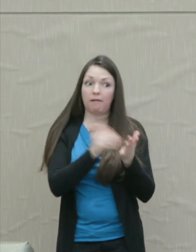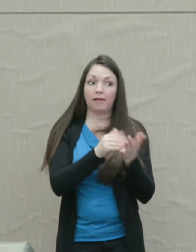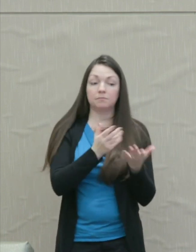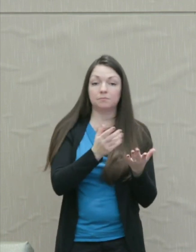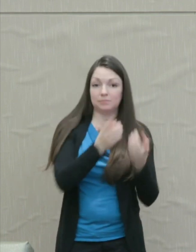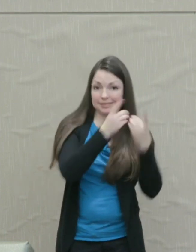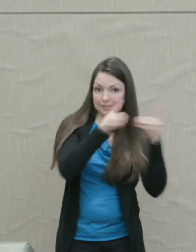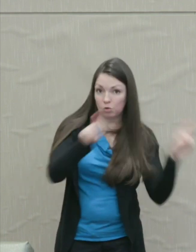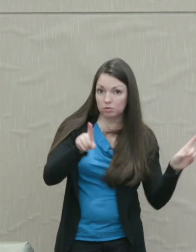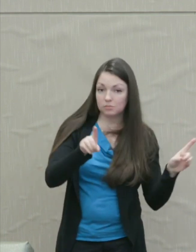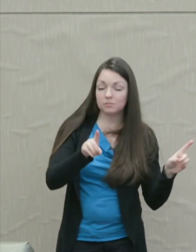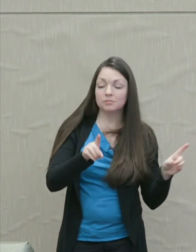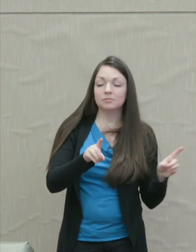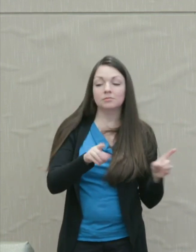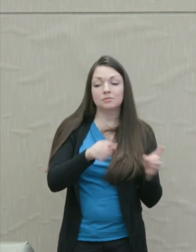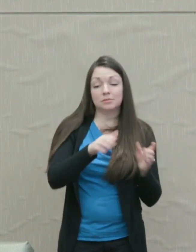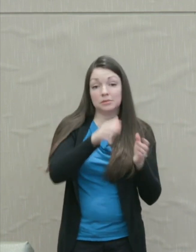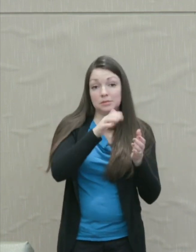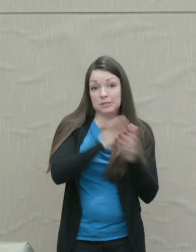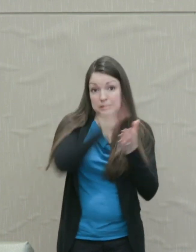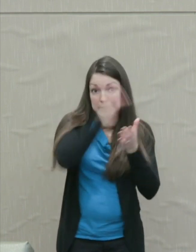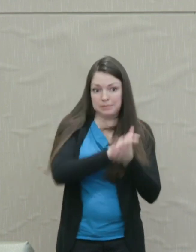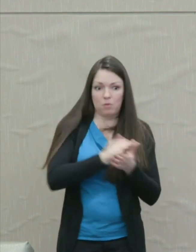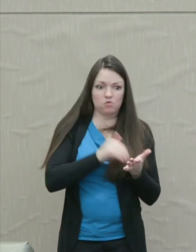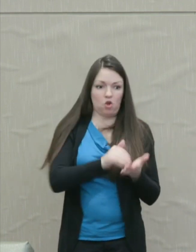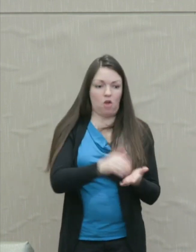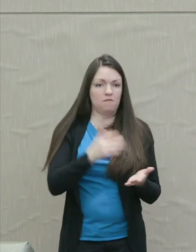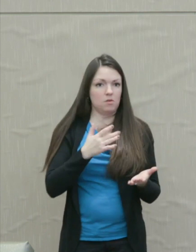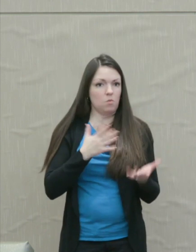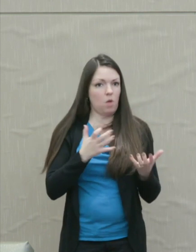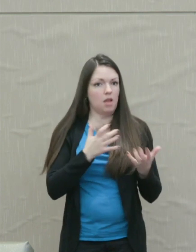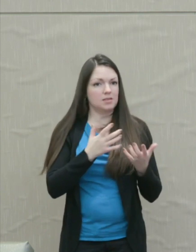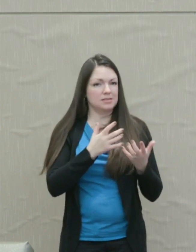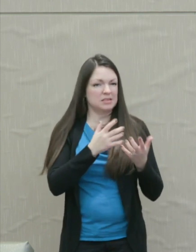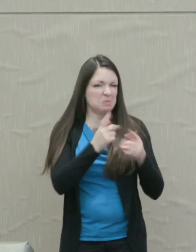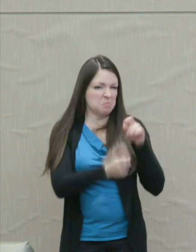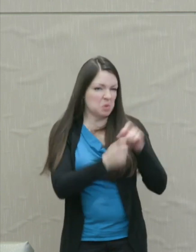Portrayed spouses often feel entitled to seek punitive divorce settlements and child custody